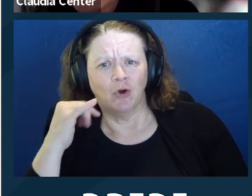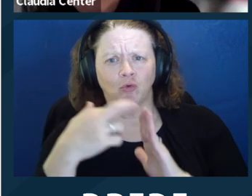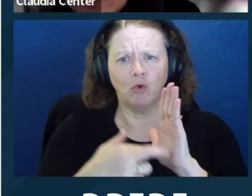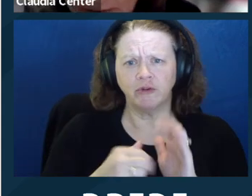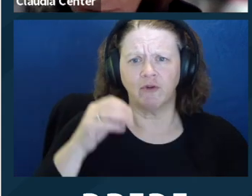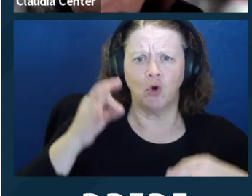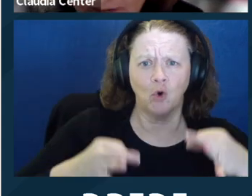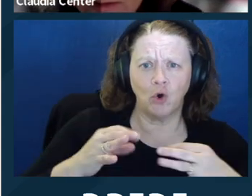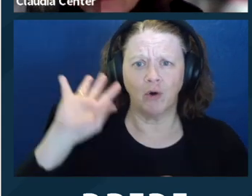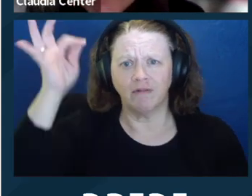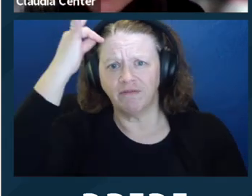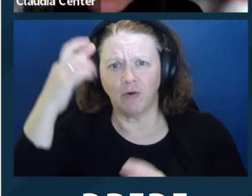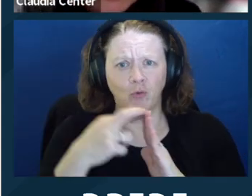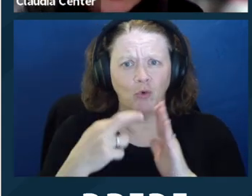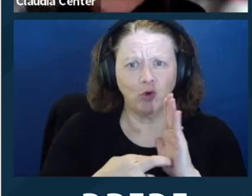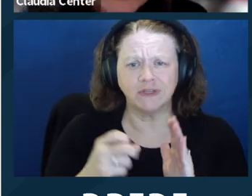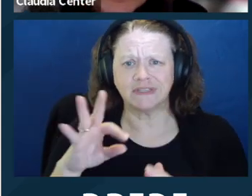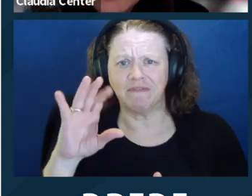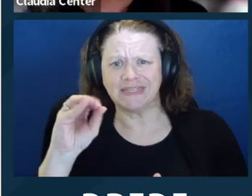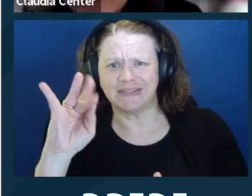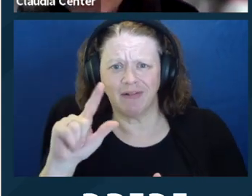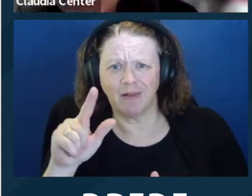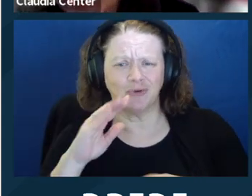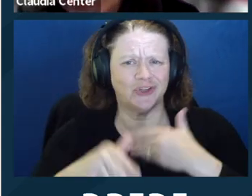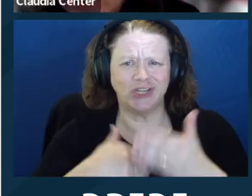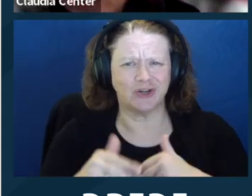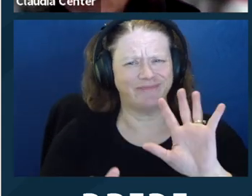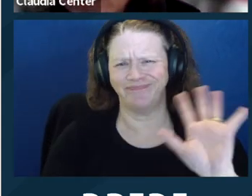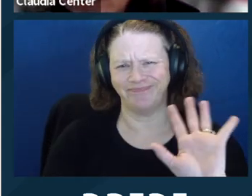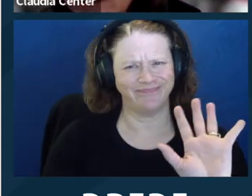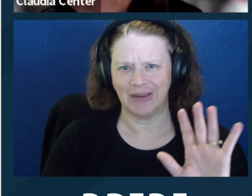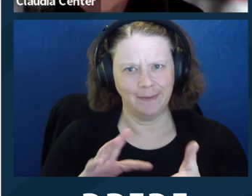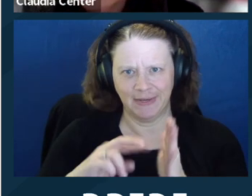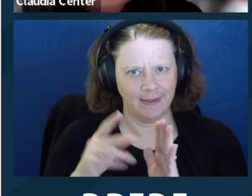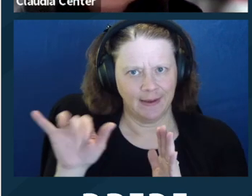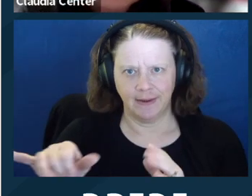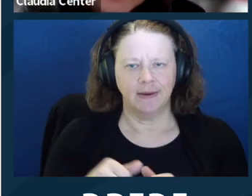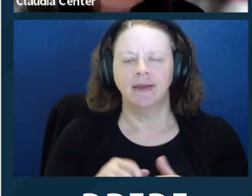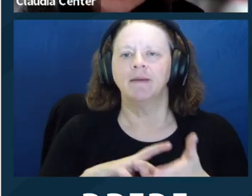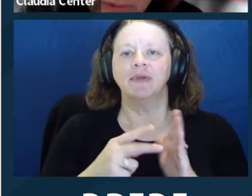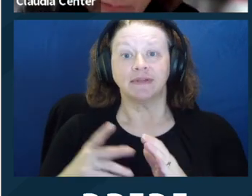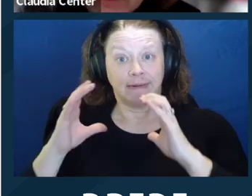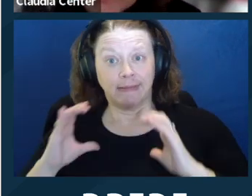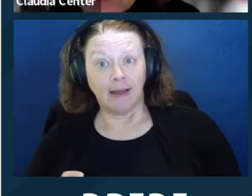what the objective is, what the plan of action is and does the client agree with the plan